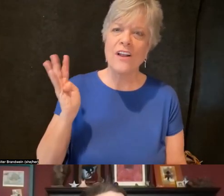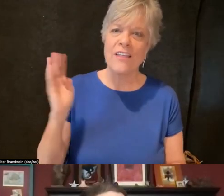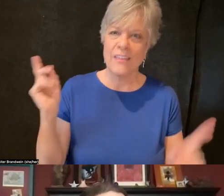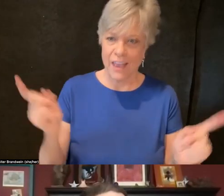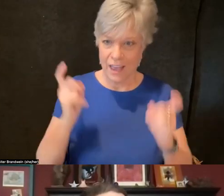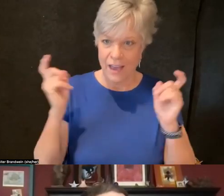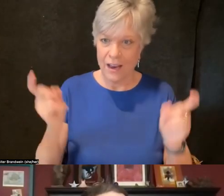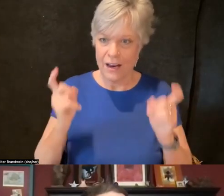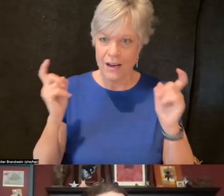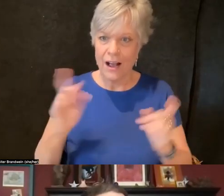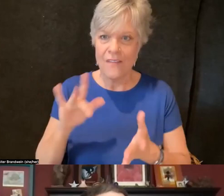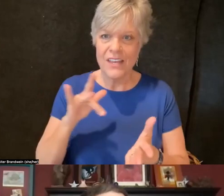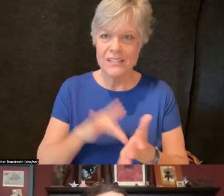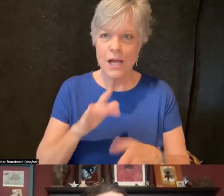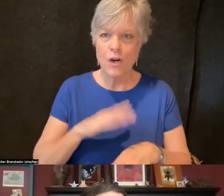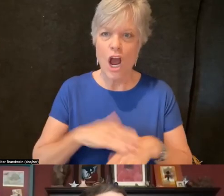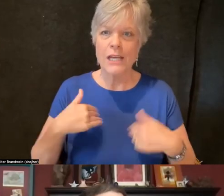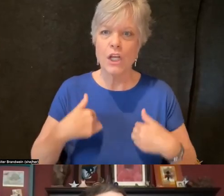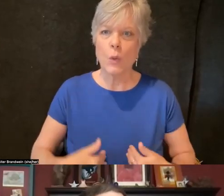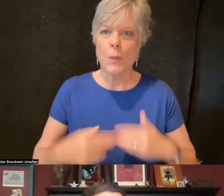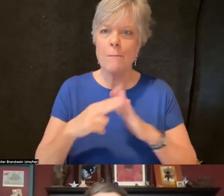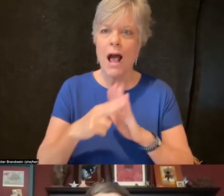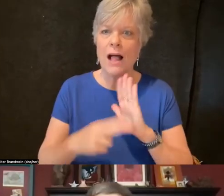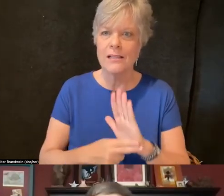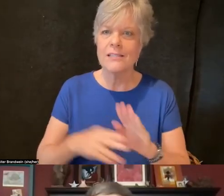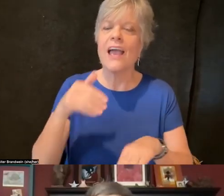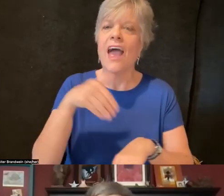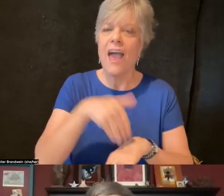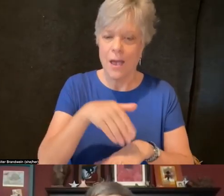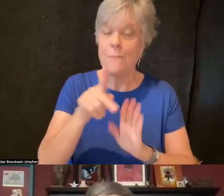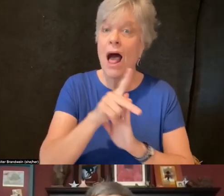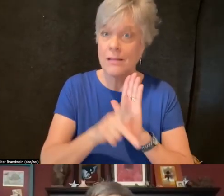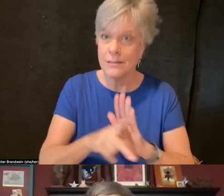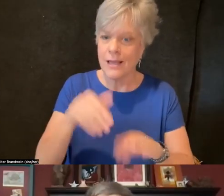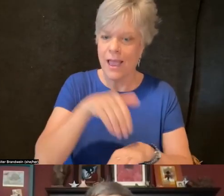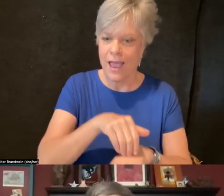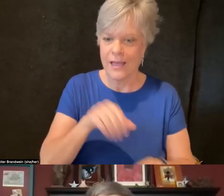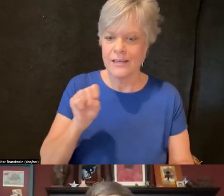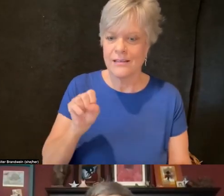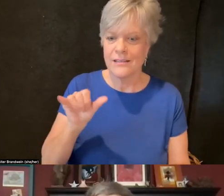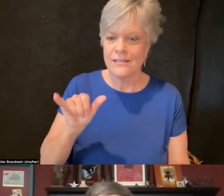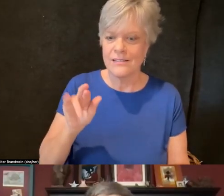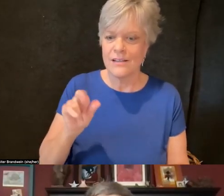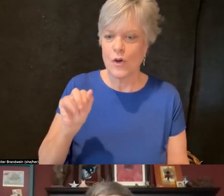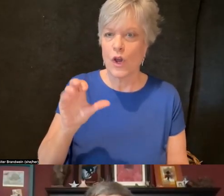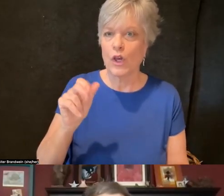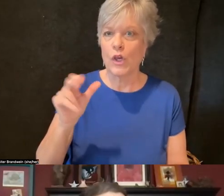of the Center on Human Policy at Syracuse University, which was in November of 2011.